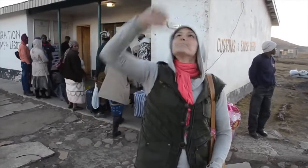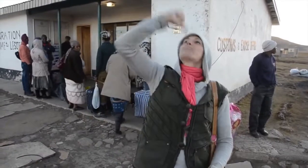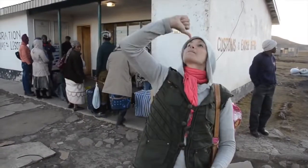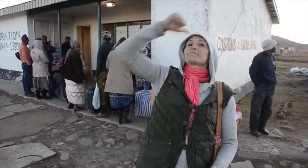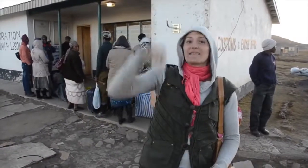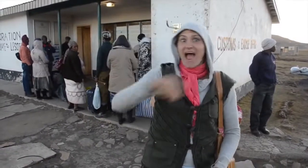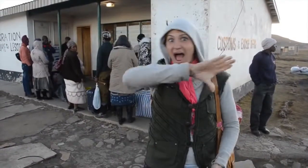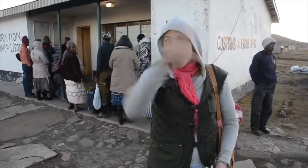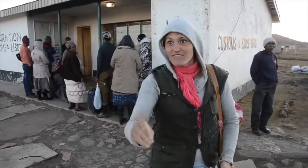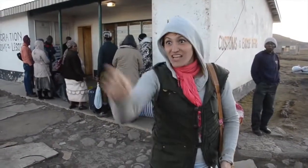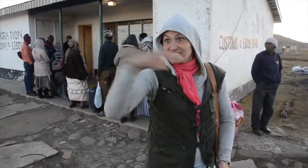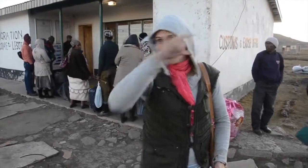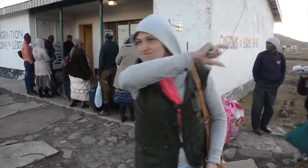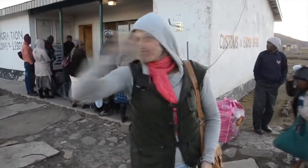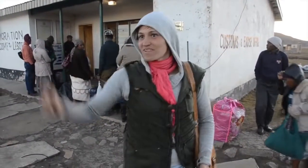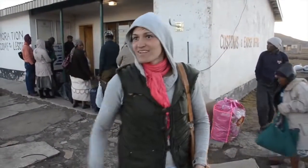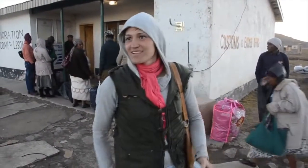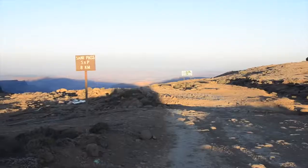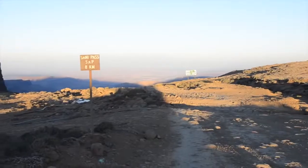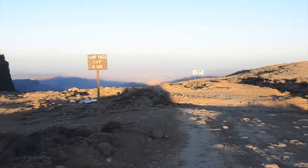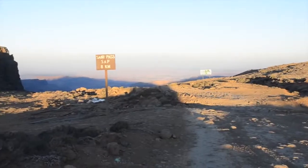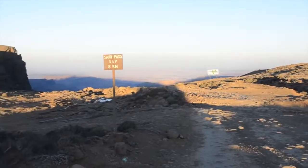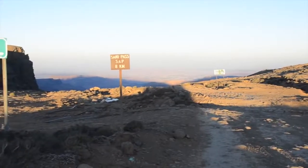I think we will be going into the highest pub in South Africa as there is a sign saying that over there.